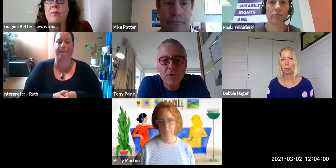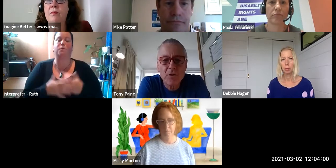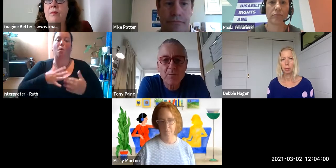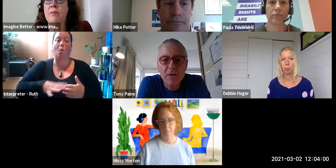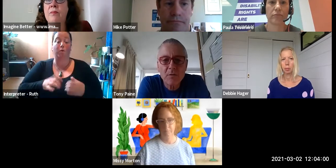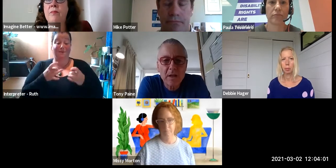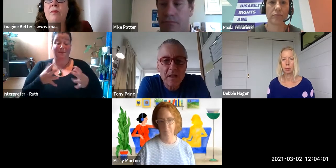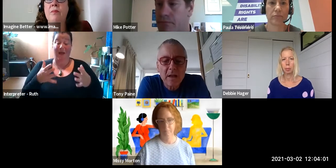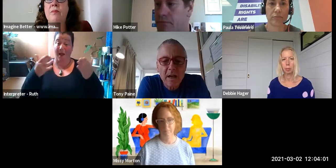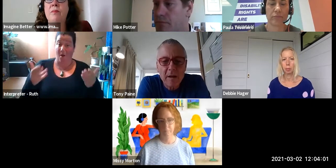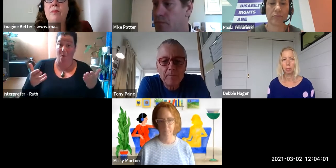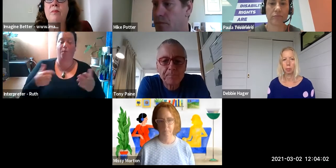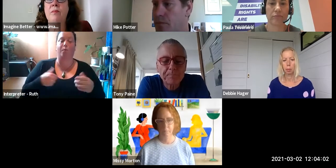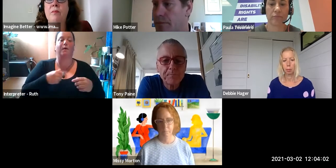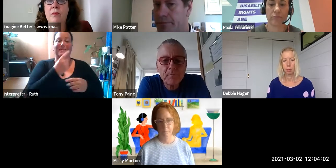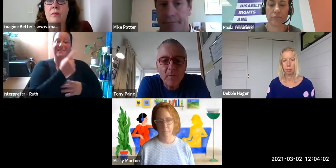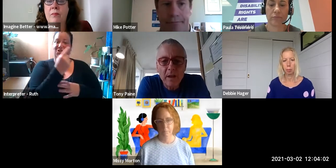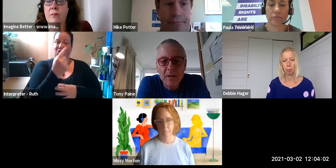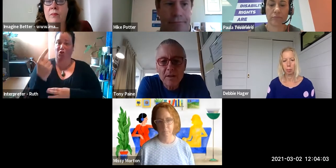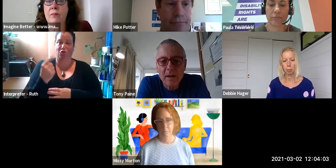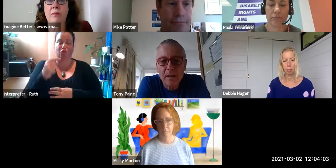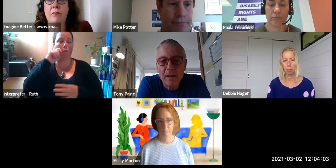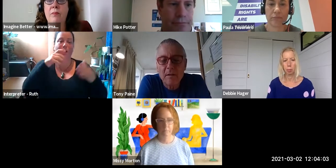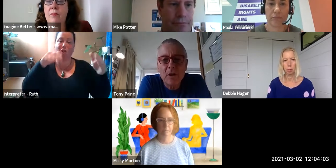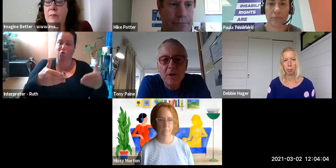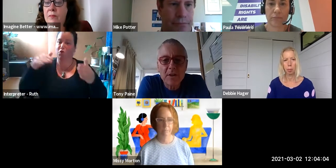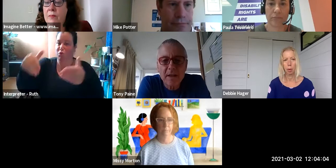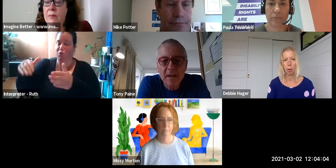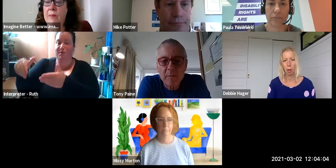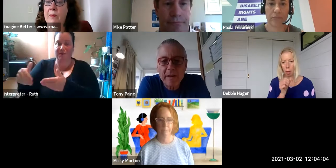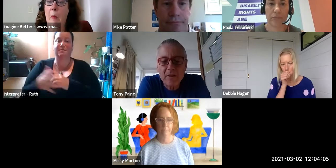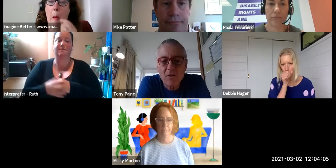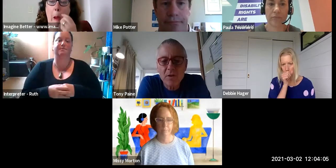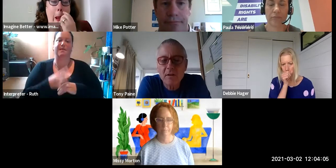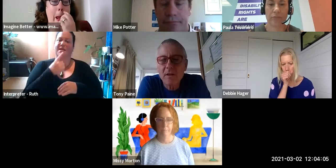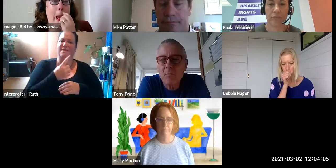introduce themselves and I invite you to just say a little bit about yourselves and where